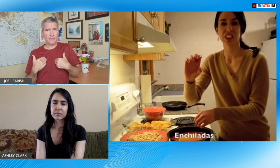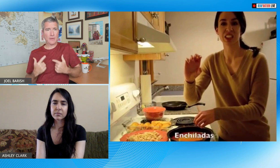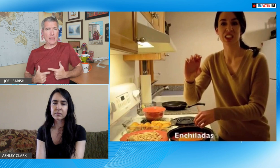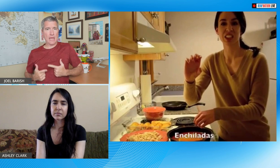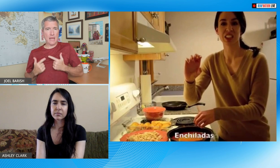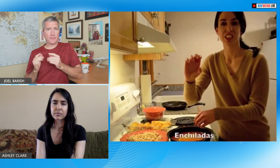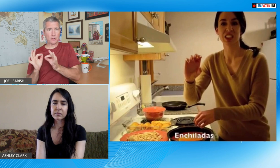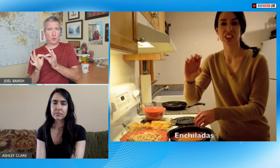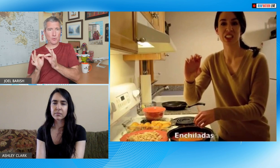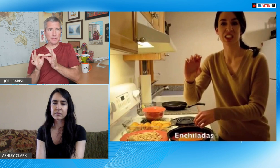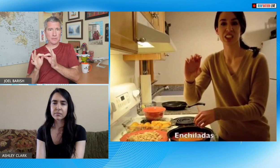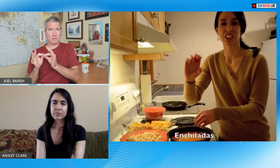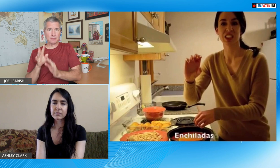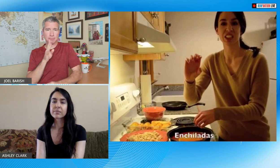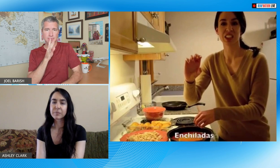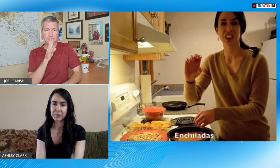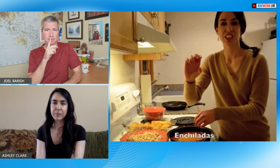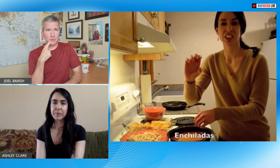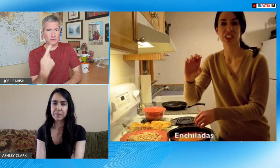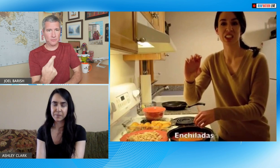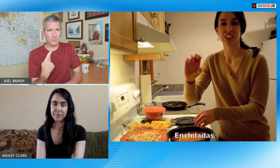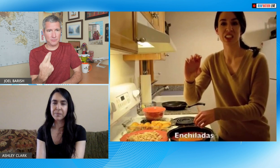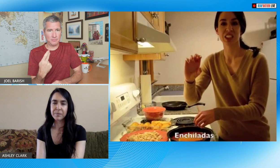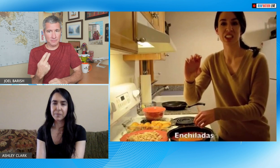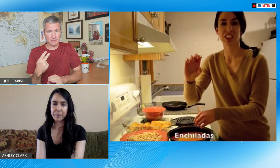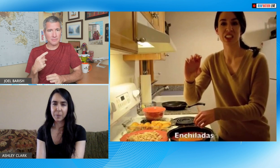well the show here today we have live interpreting we have voicing